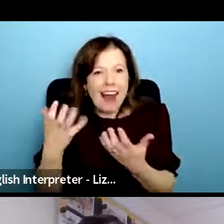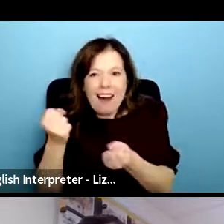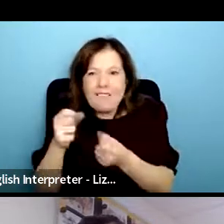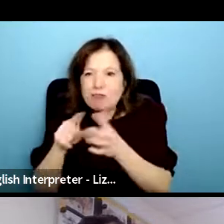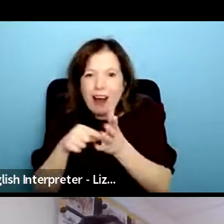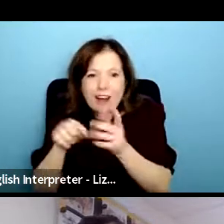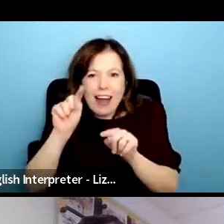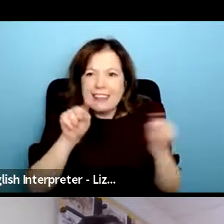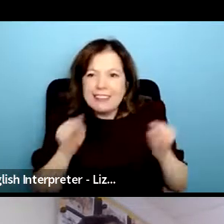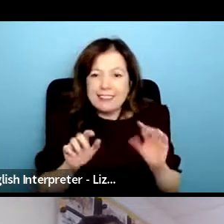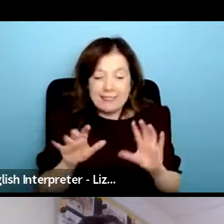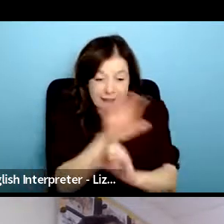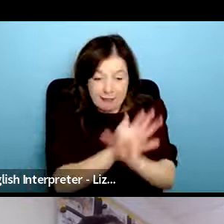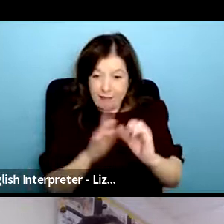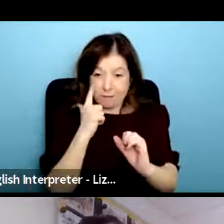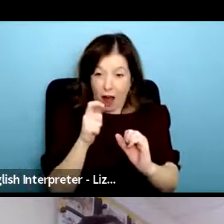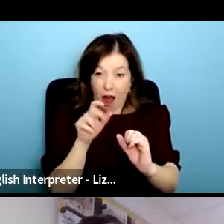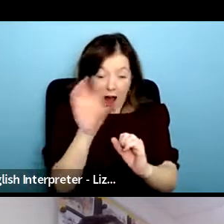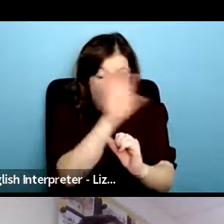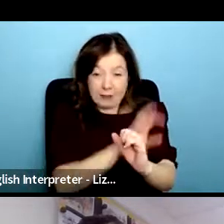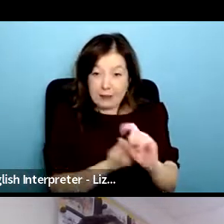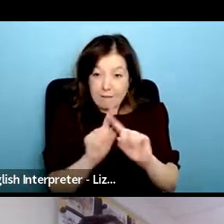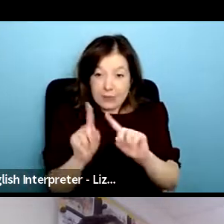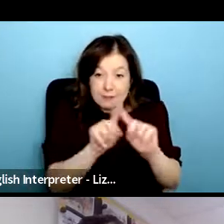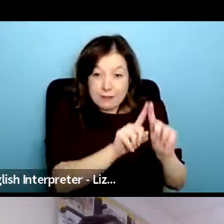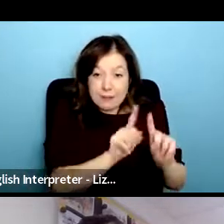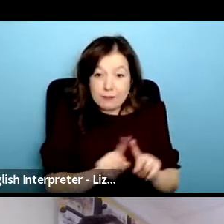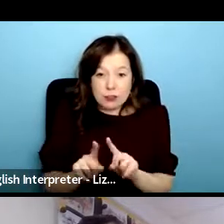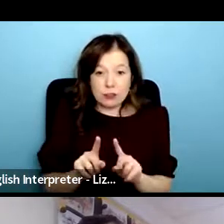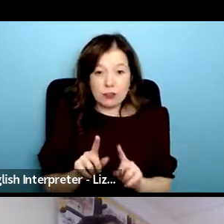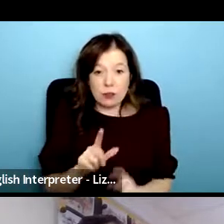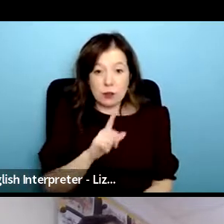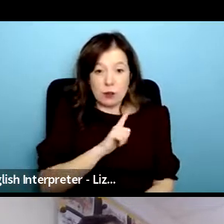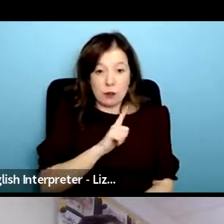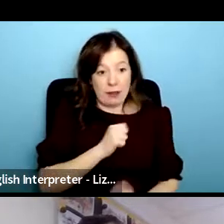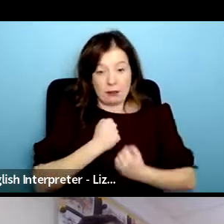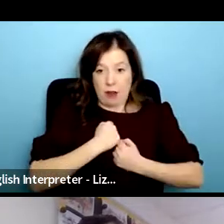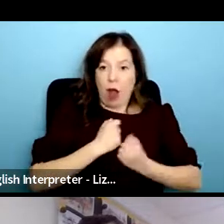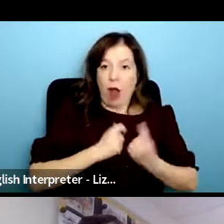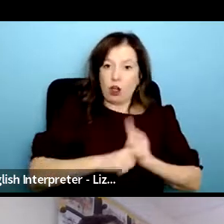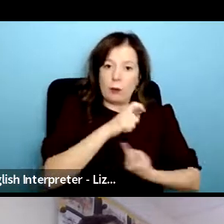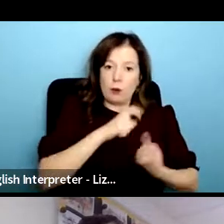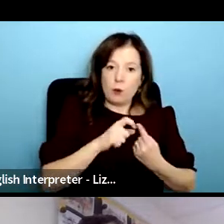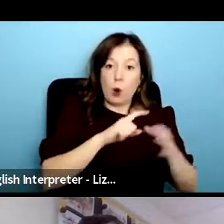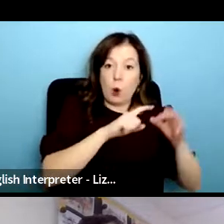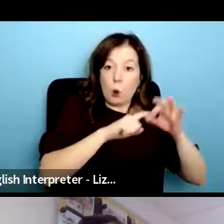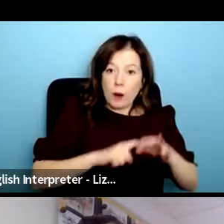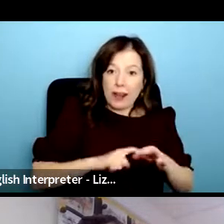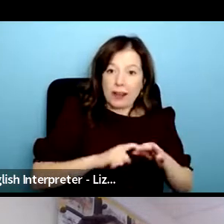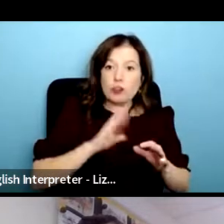um because our community is queer and trans people there's not many services already tailored for